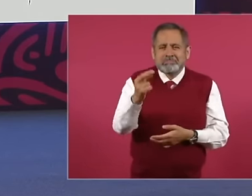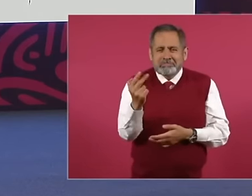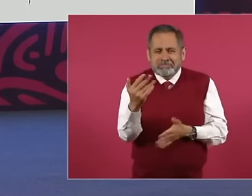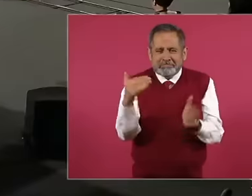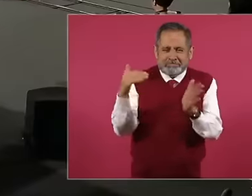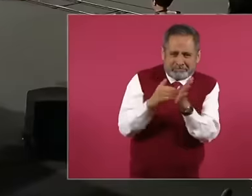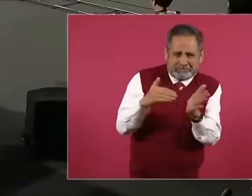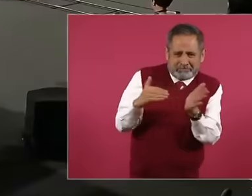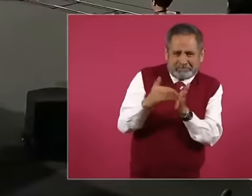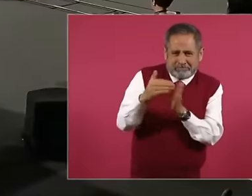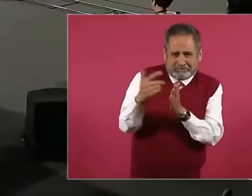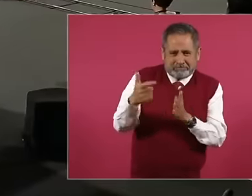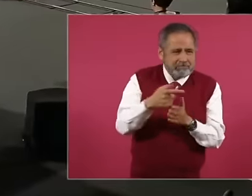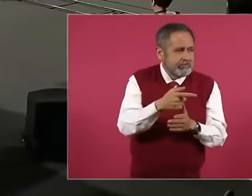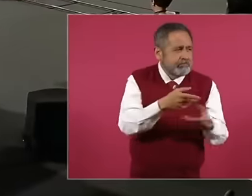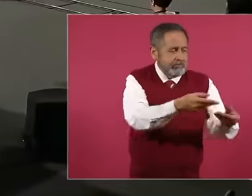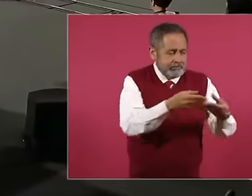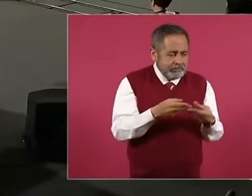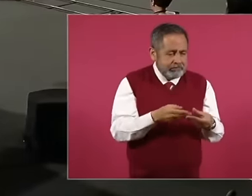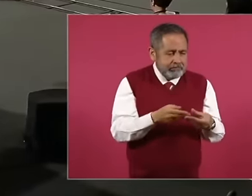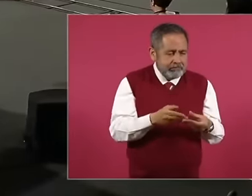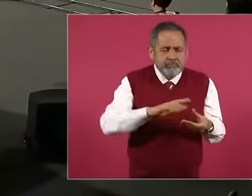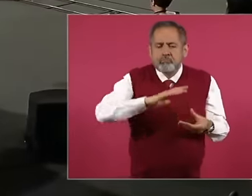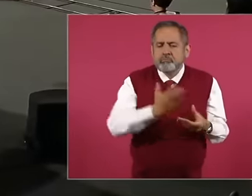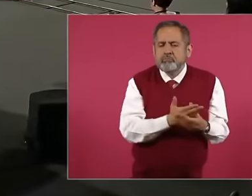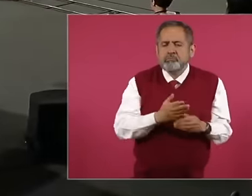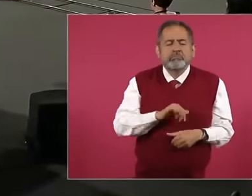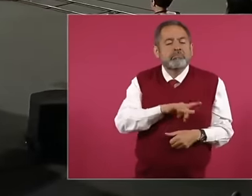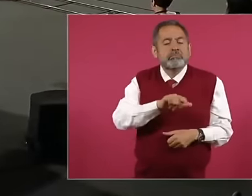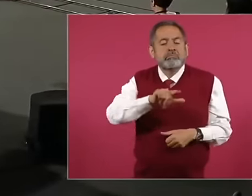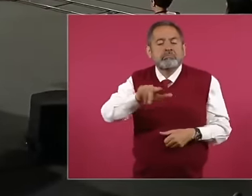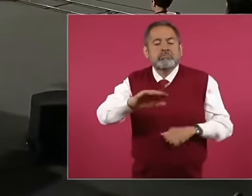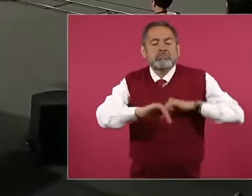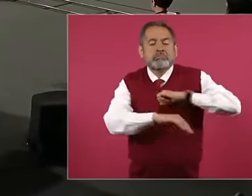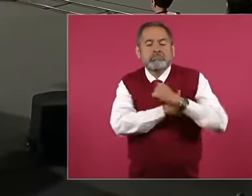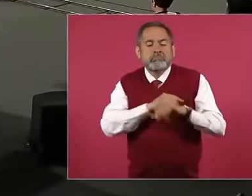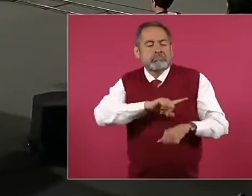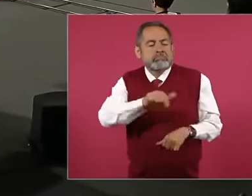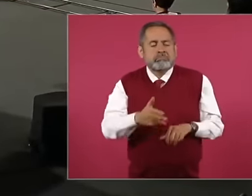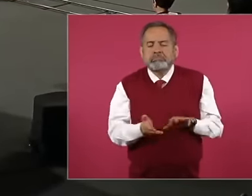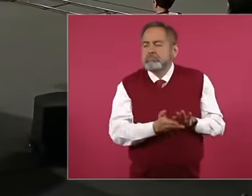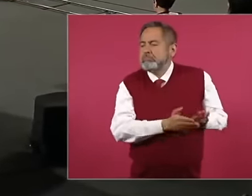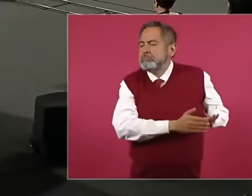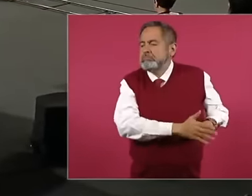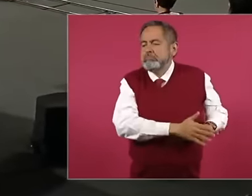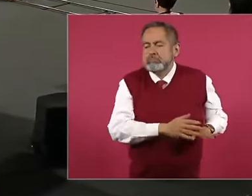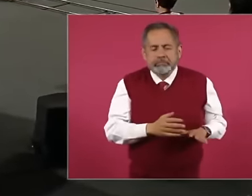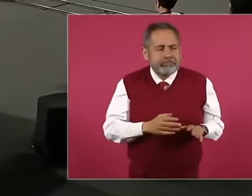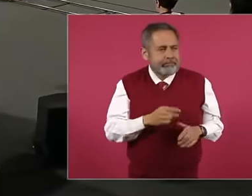pesos but as a minister who maintained a